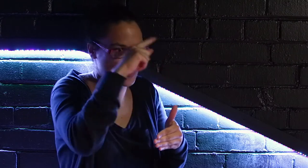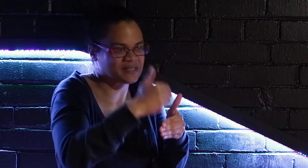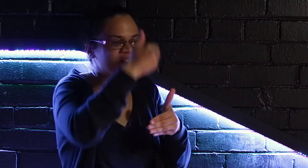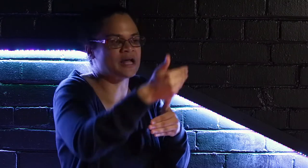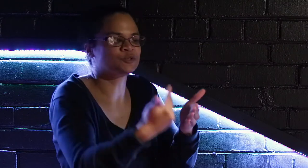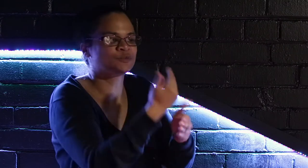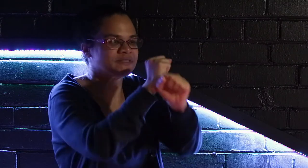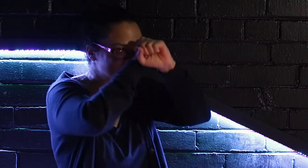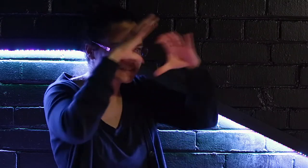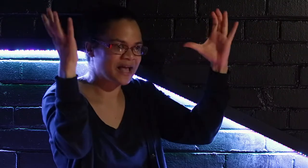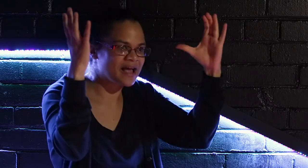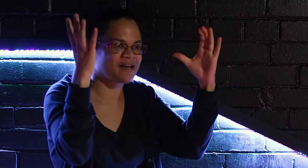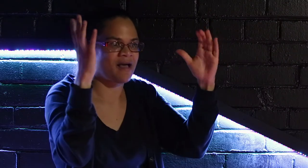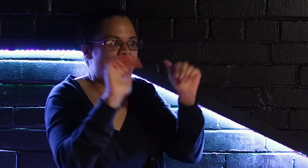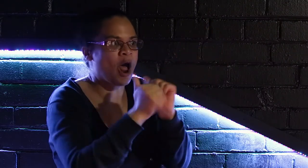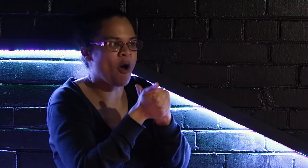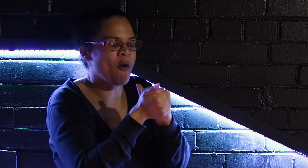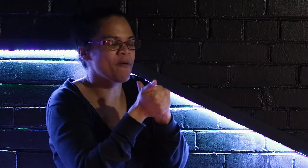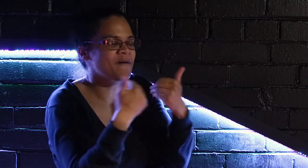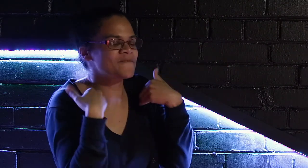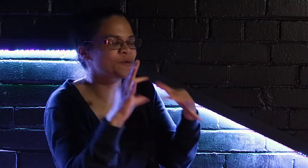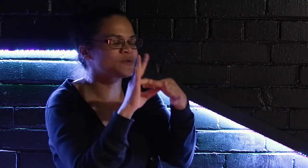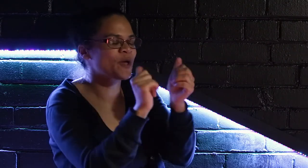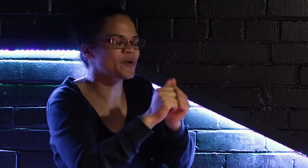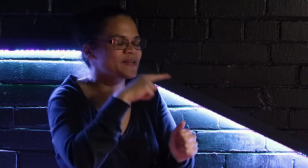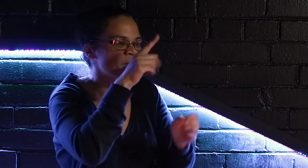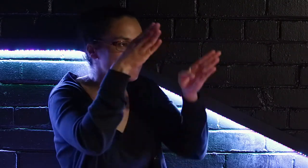gave us ideas for the next part of the script, how we're moving forward in different scenes,